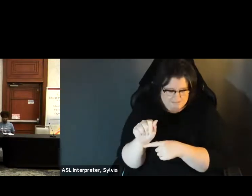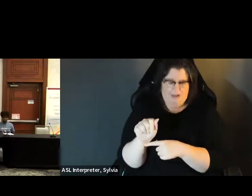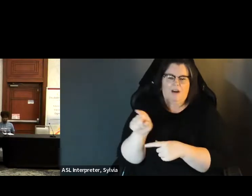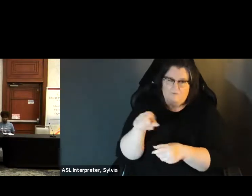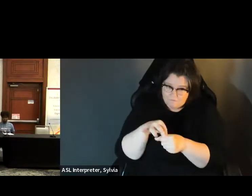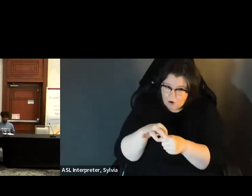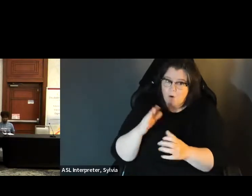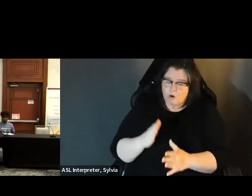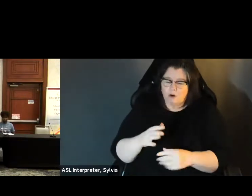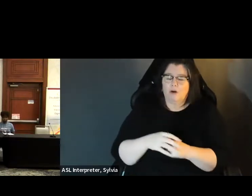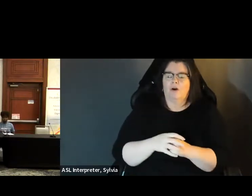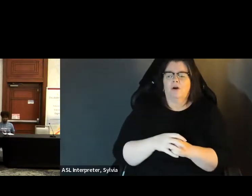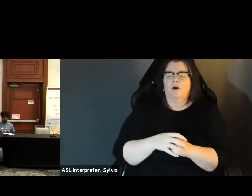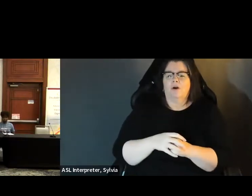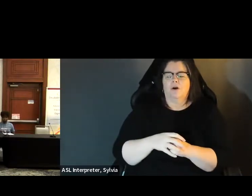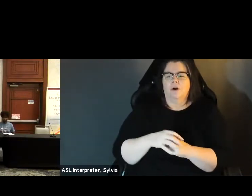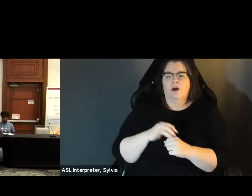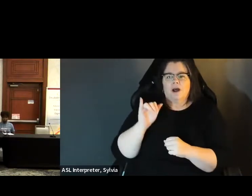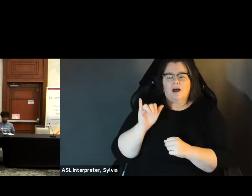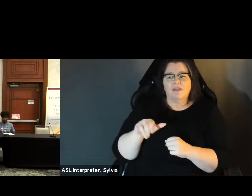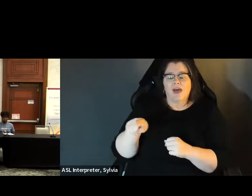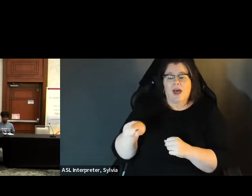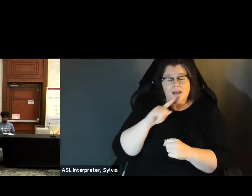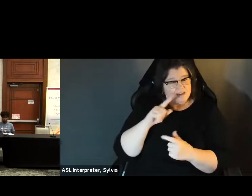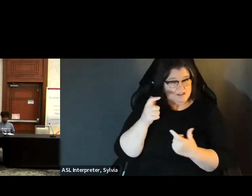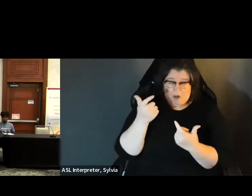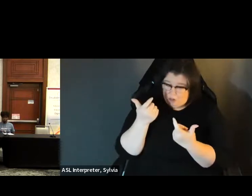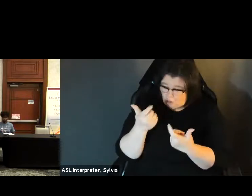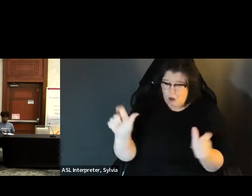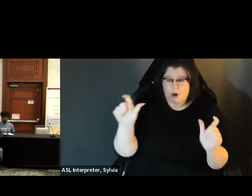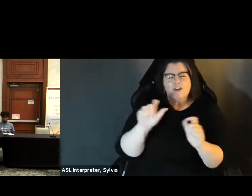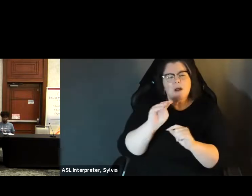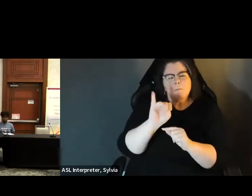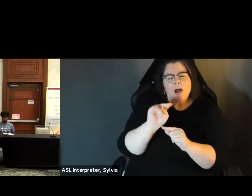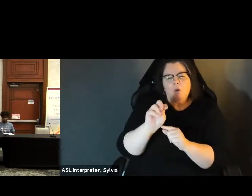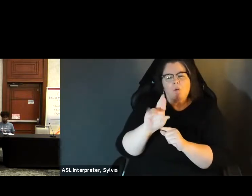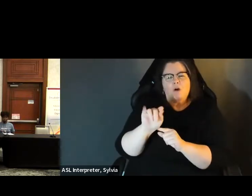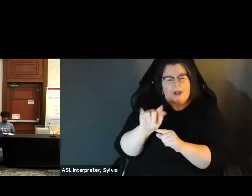disabilities, 167% of the voting population, which is